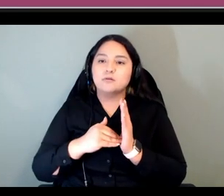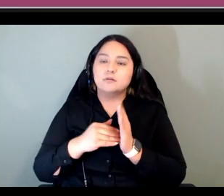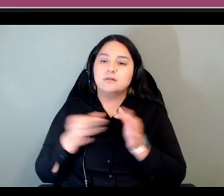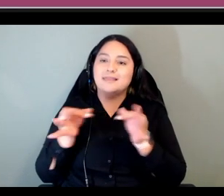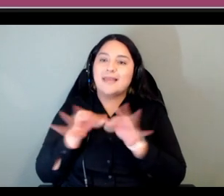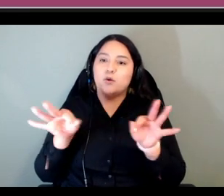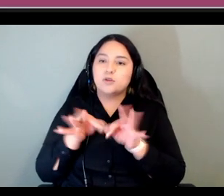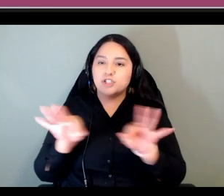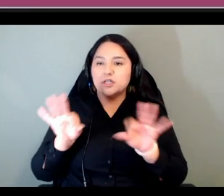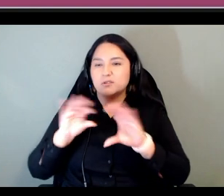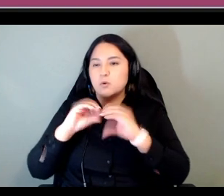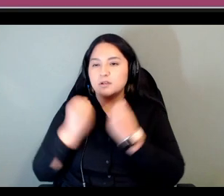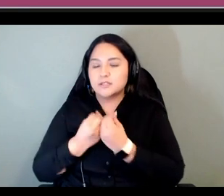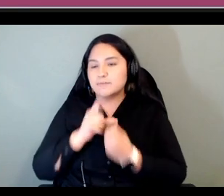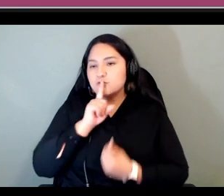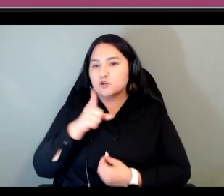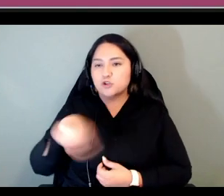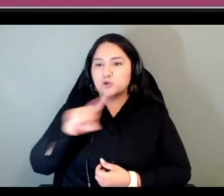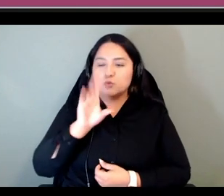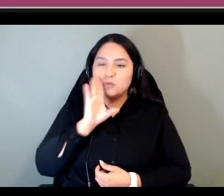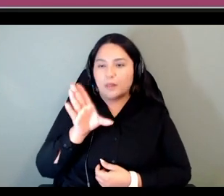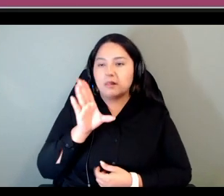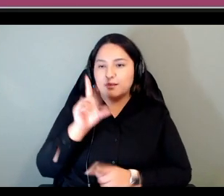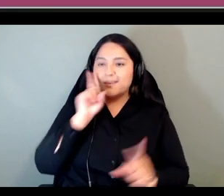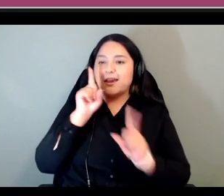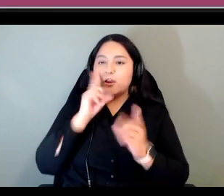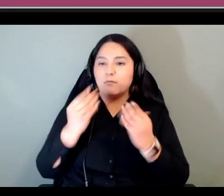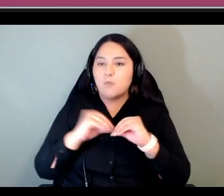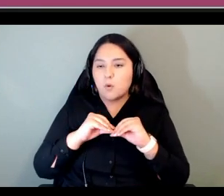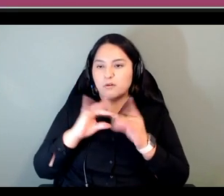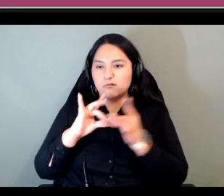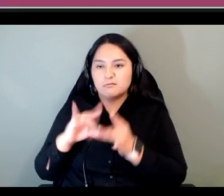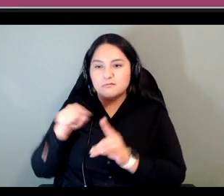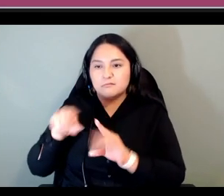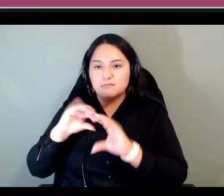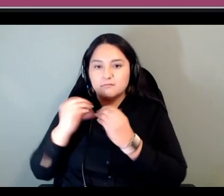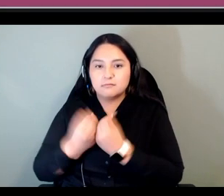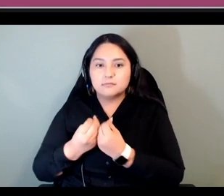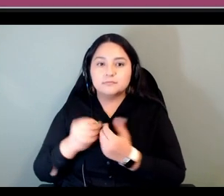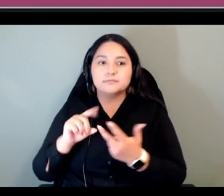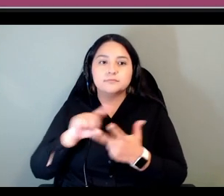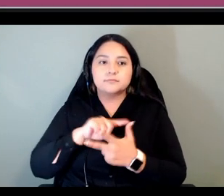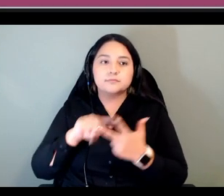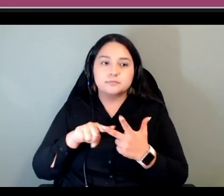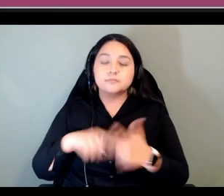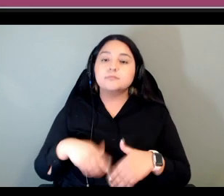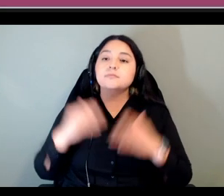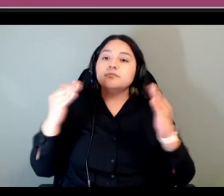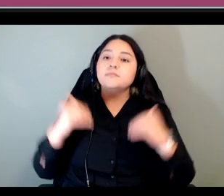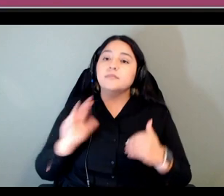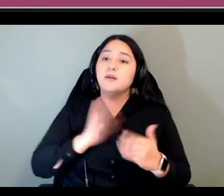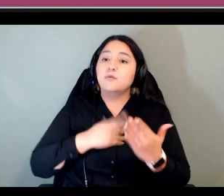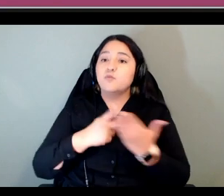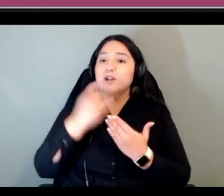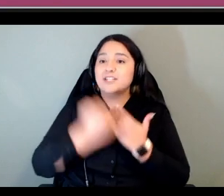sure you guys will be hearing more about um and our project team this is our lovely team